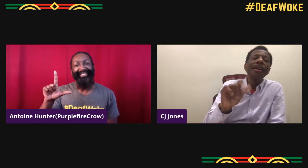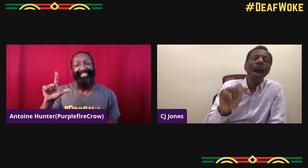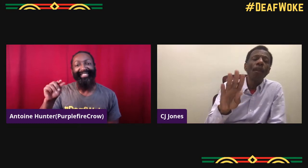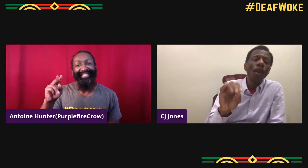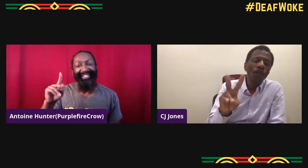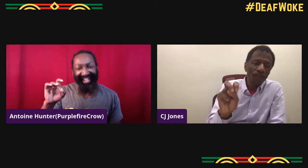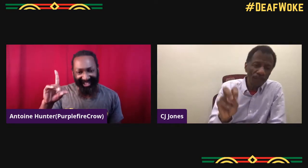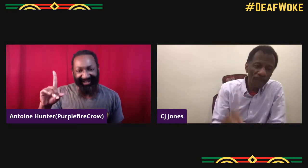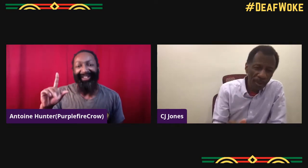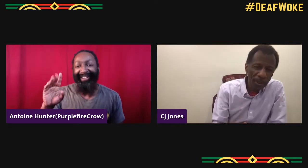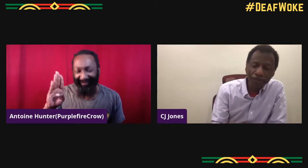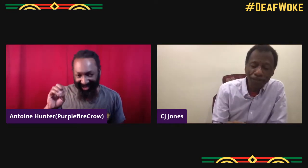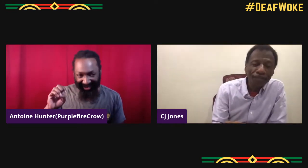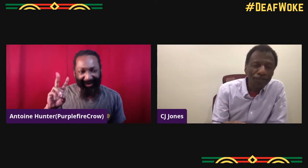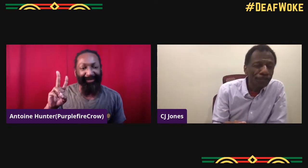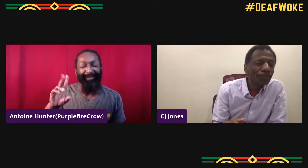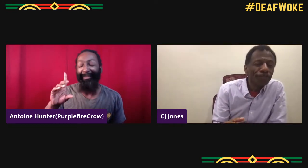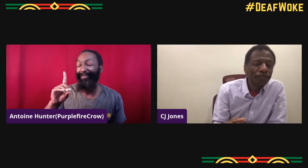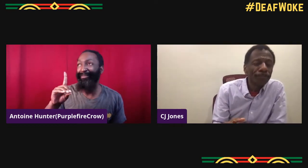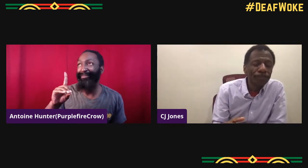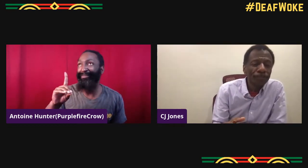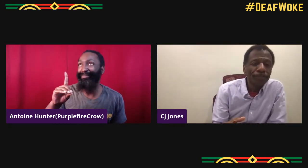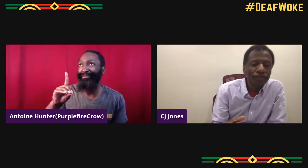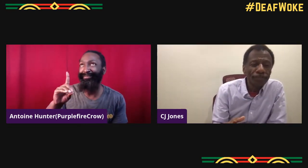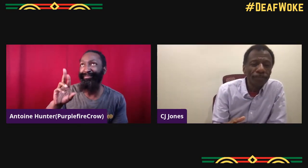because of the L. Linda.